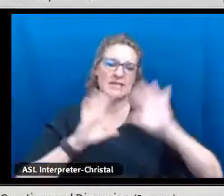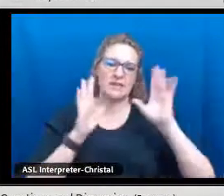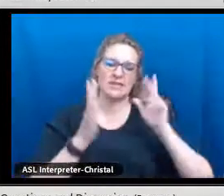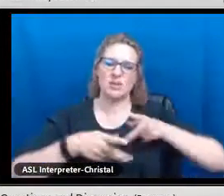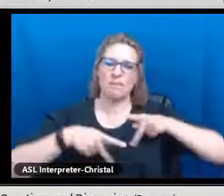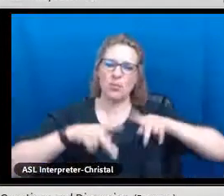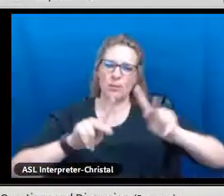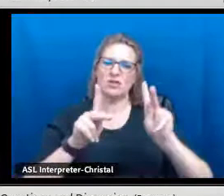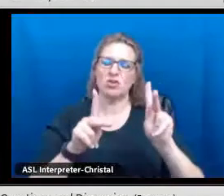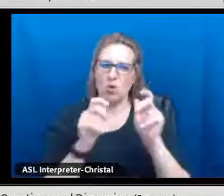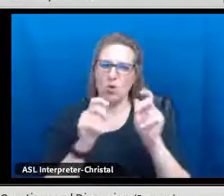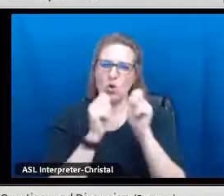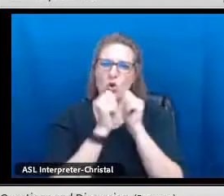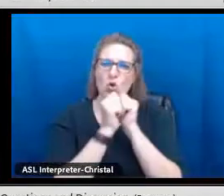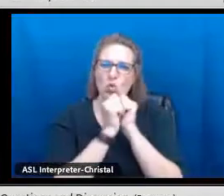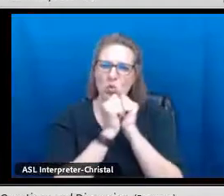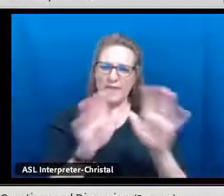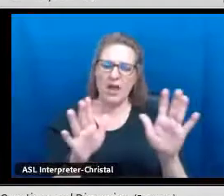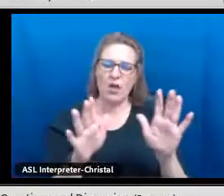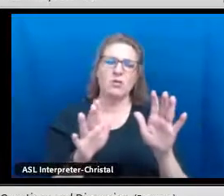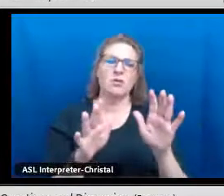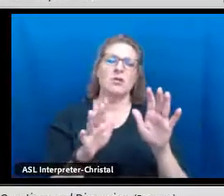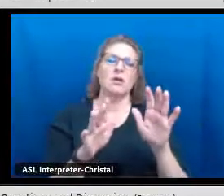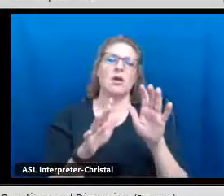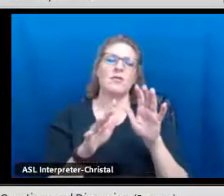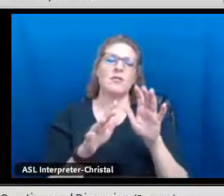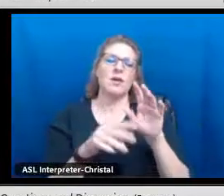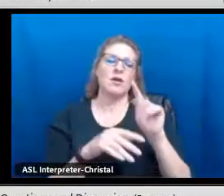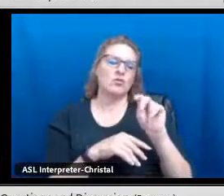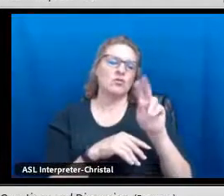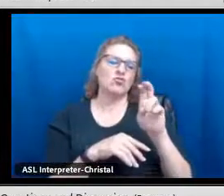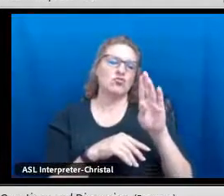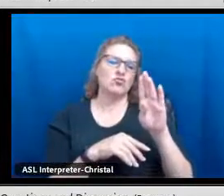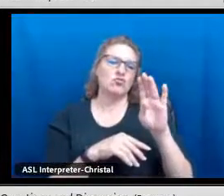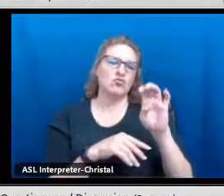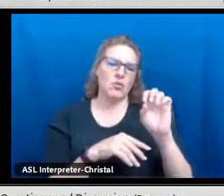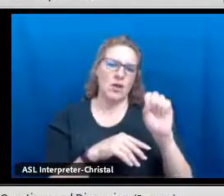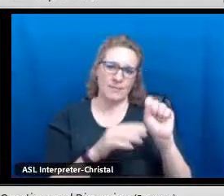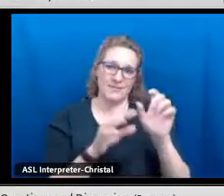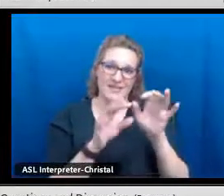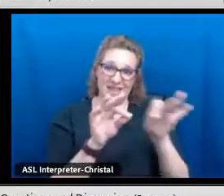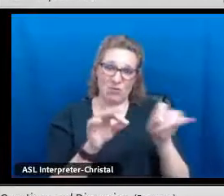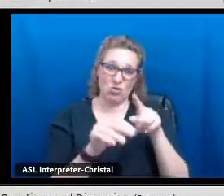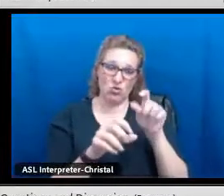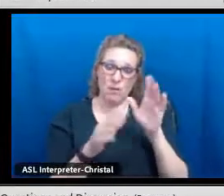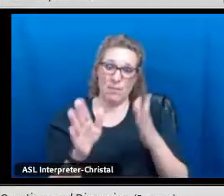So you should not do anything with the tribal language without having explicit permission